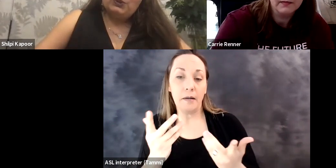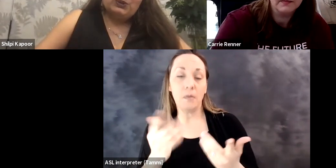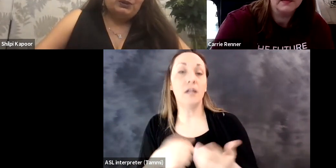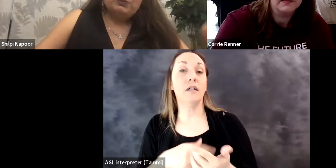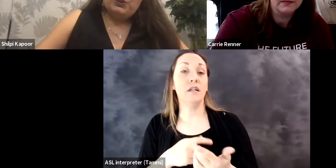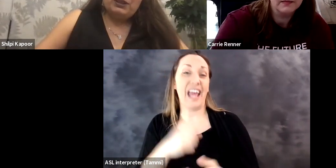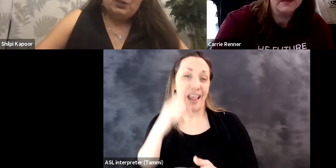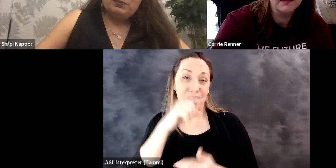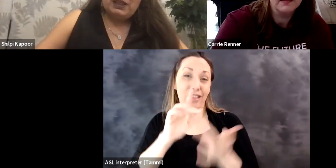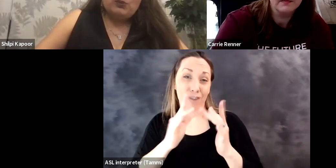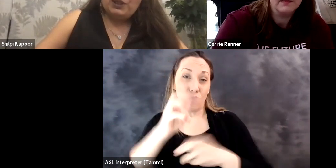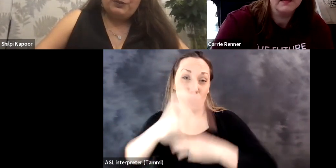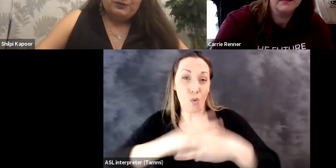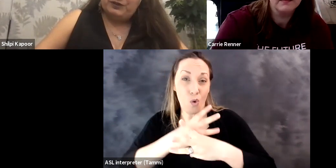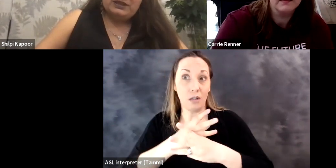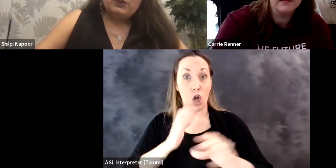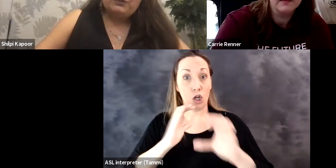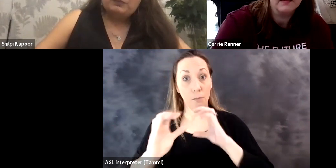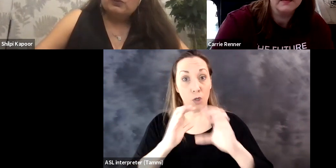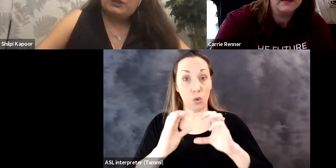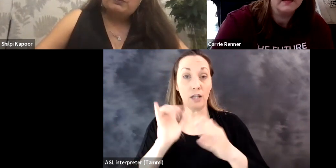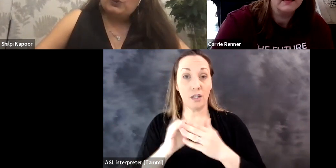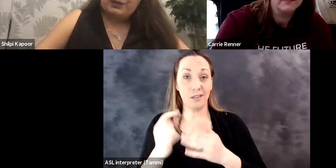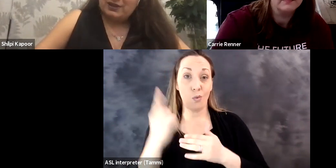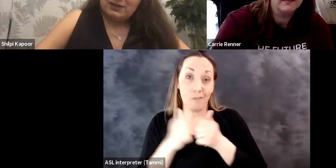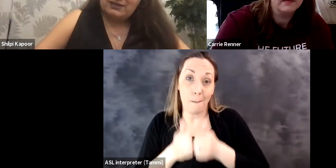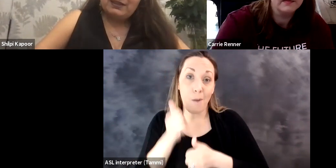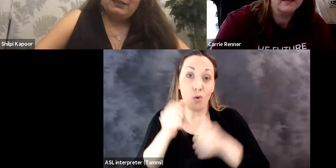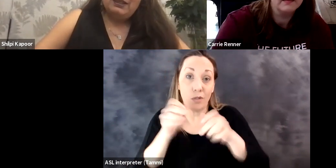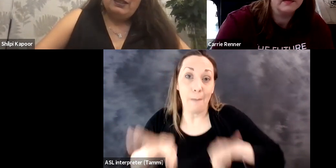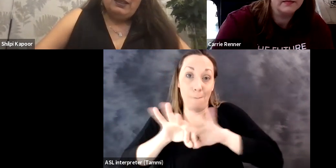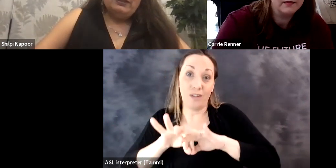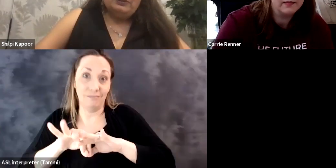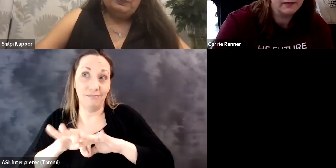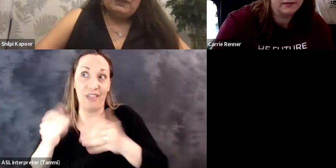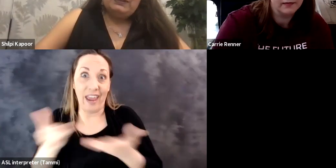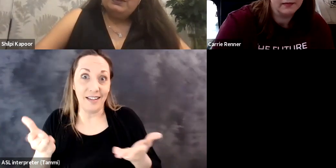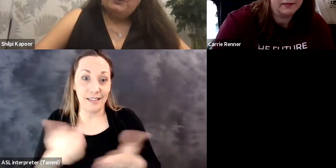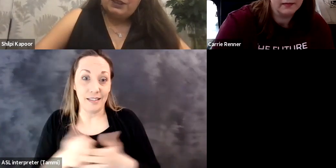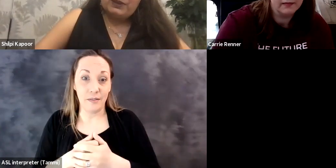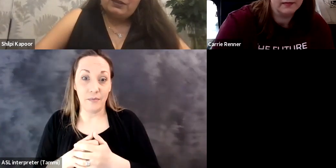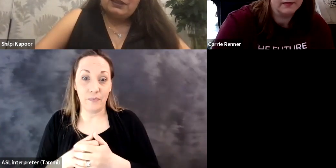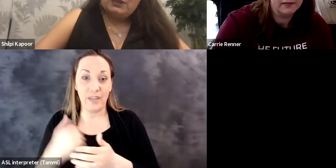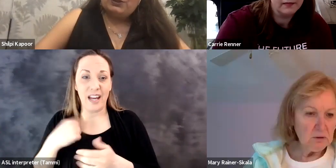with it as we go along. And then, you know, in the virtual world communication becomes one of -- is one